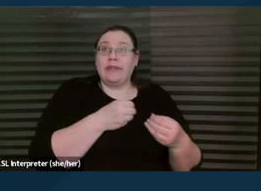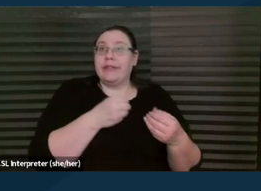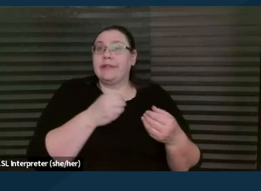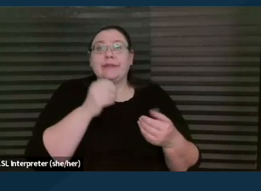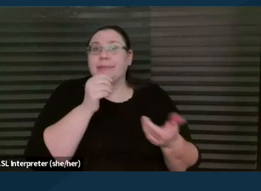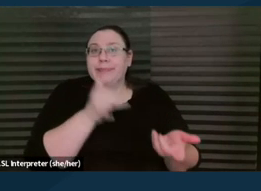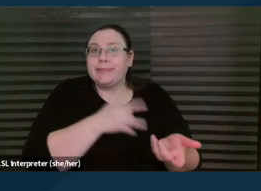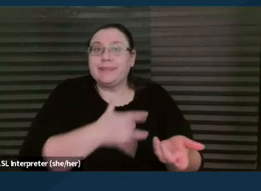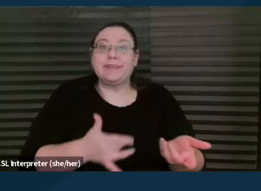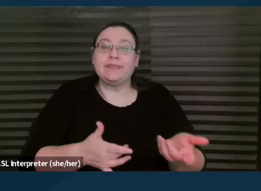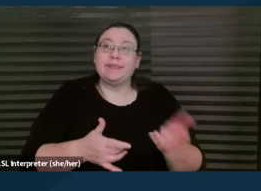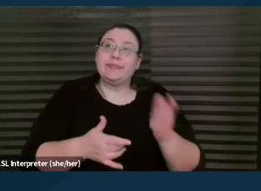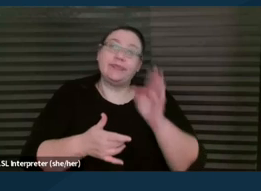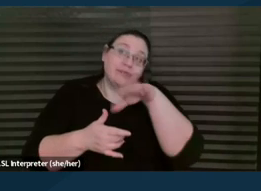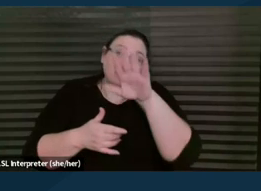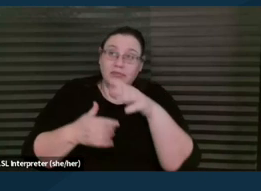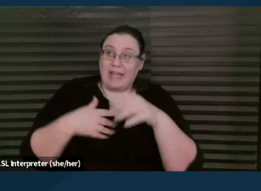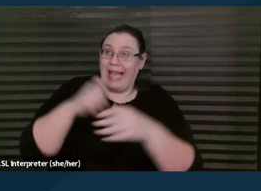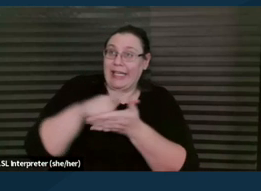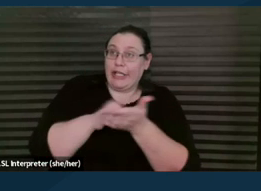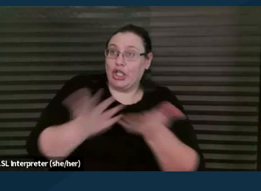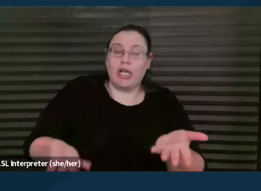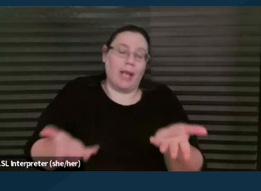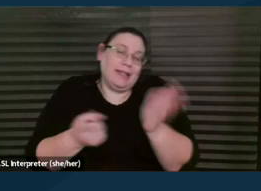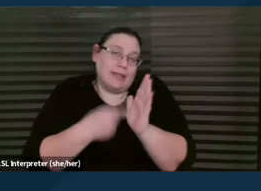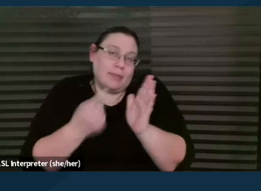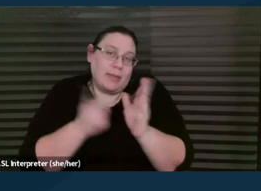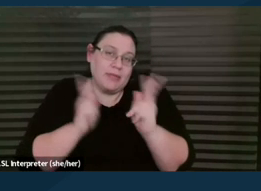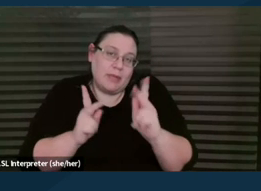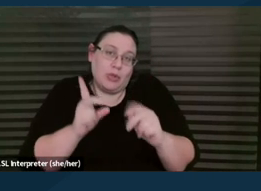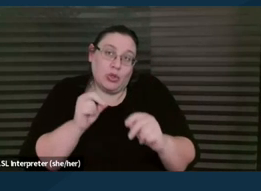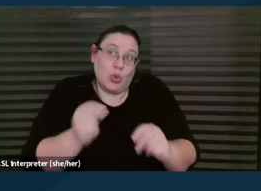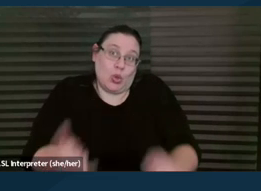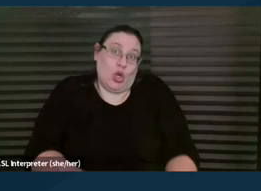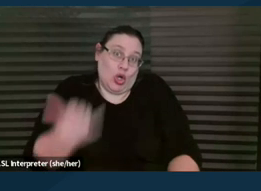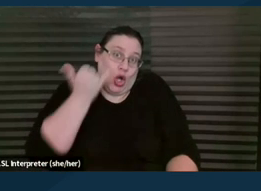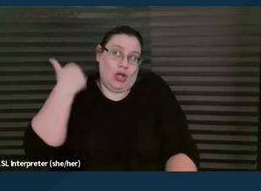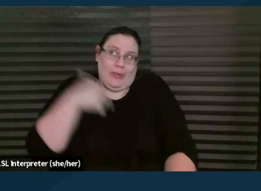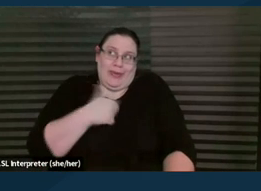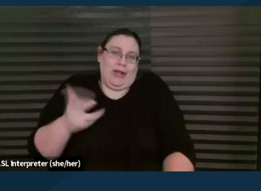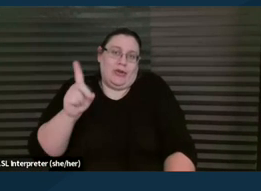"I'm calling you 'cause I wanna get an attorney." I mean, sometimes folks call us here at DREDF about that 'cause they see that we have attorneys,